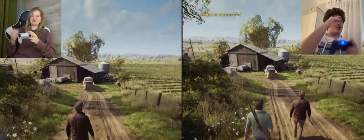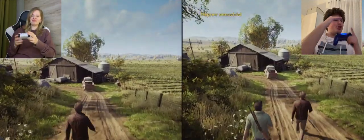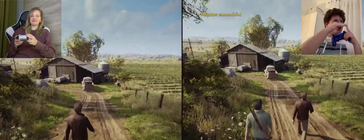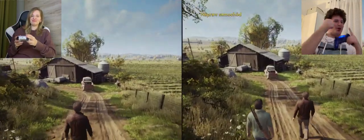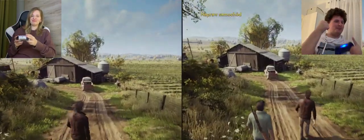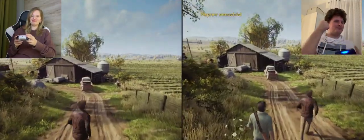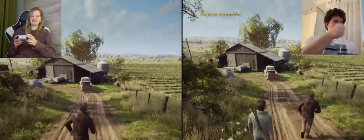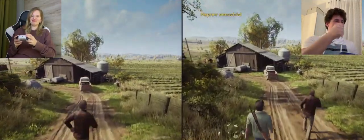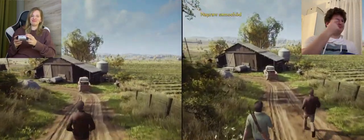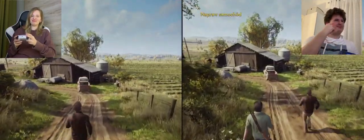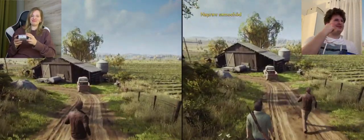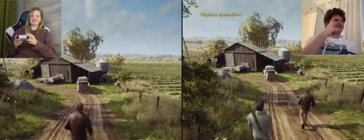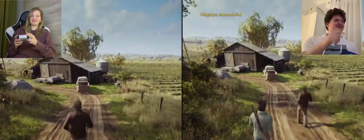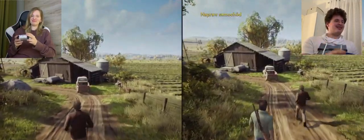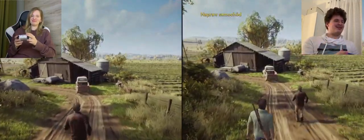K: Nothing happened so take it easy Adrian! A: I thought it was hitting the house